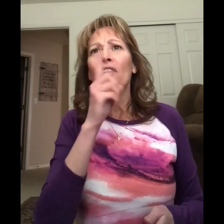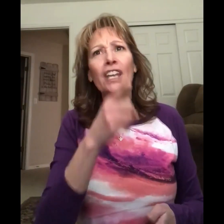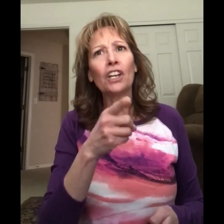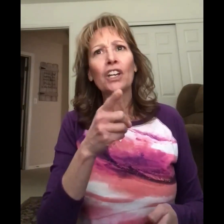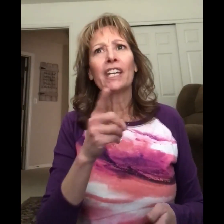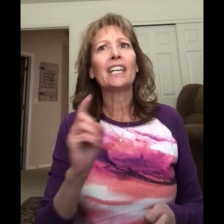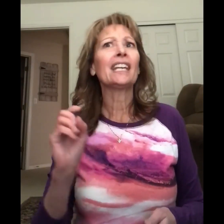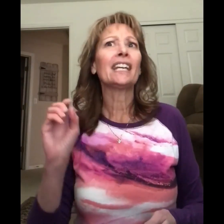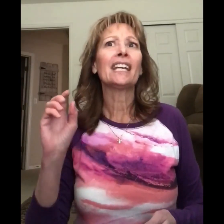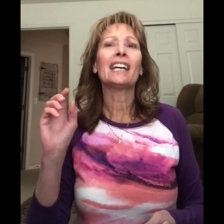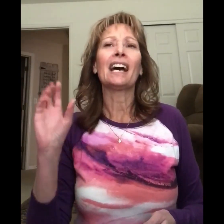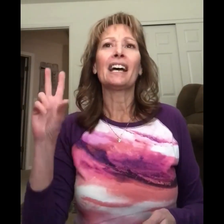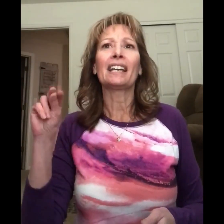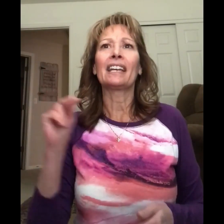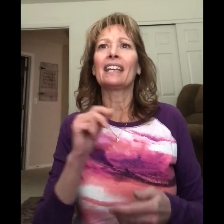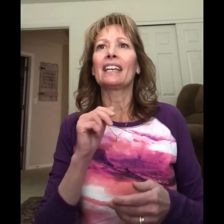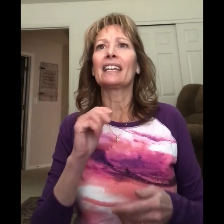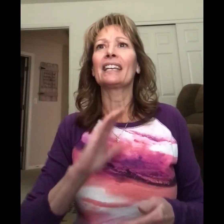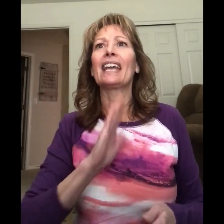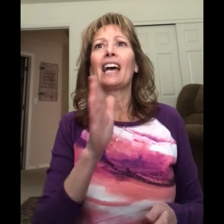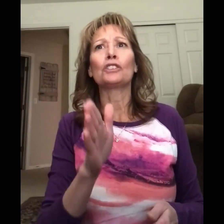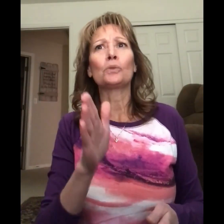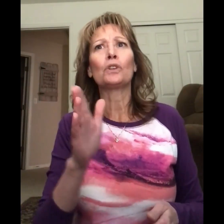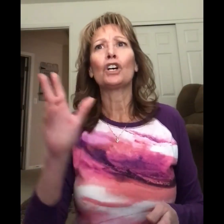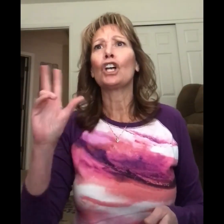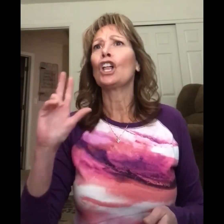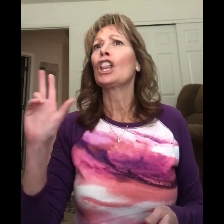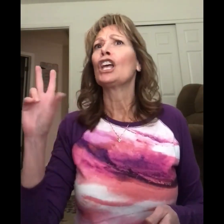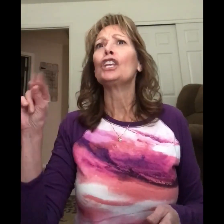Very casual,